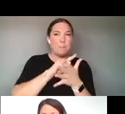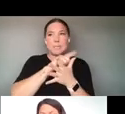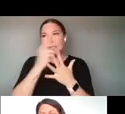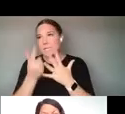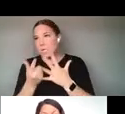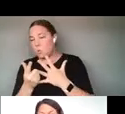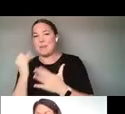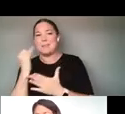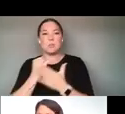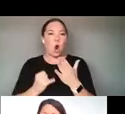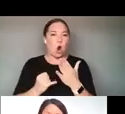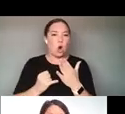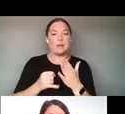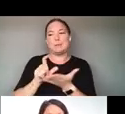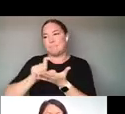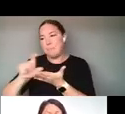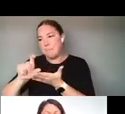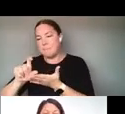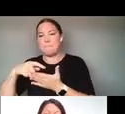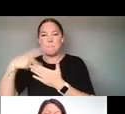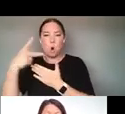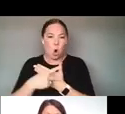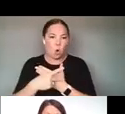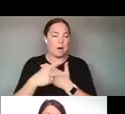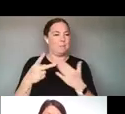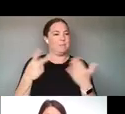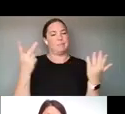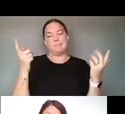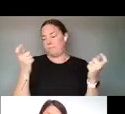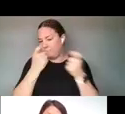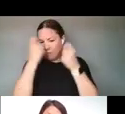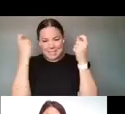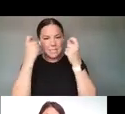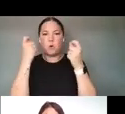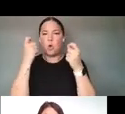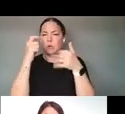PROGRAMS, FESTIVALS, CONFERENCES, WE REALLY WOULD ENCOURAGE YOU TO COME INTO OUR MEDIA ARTS